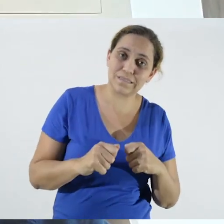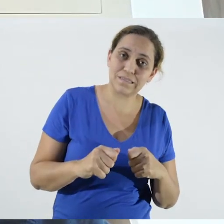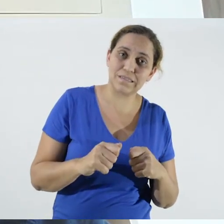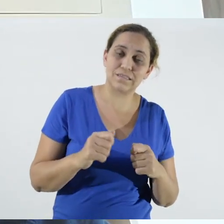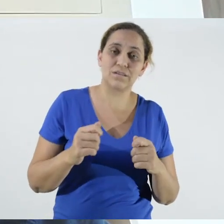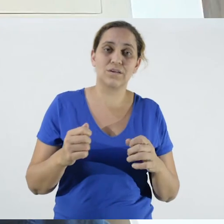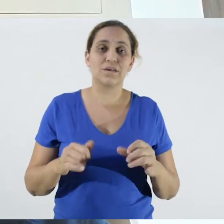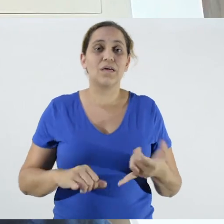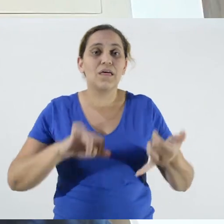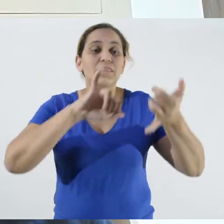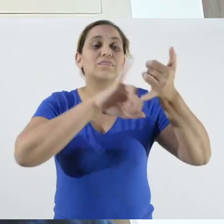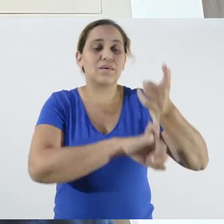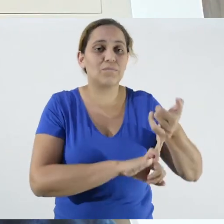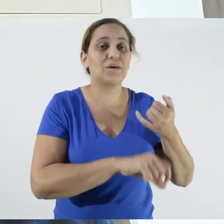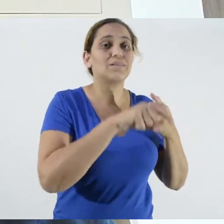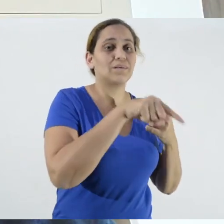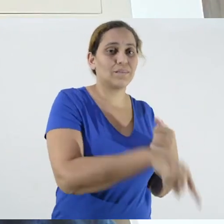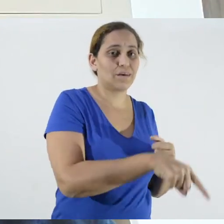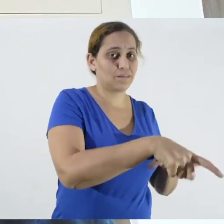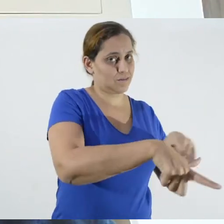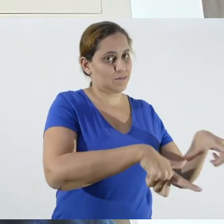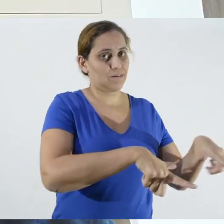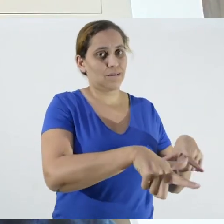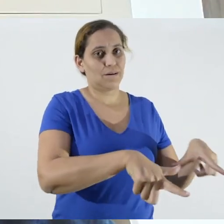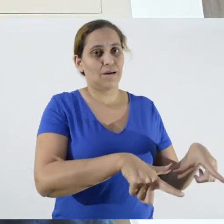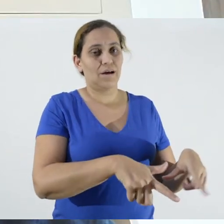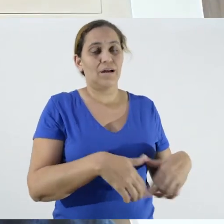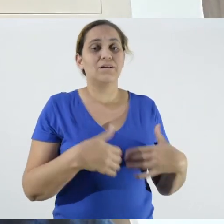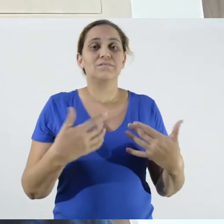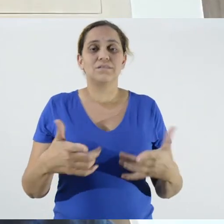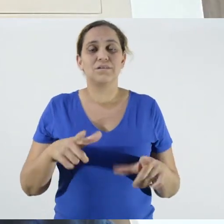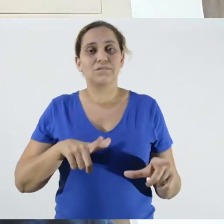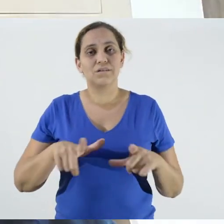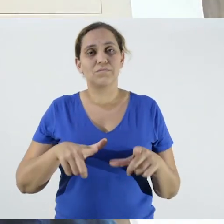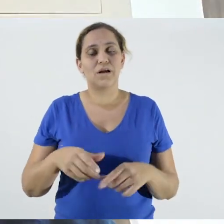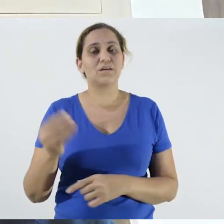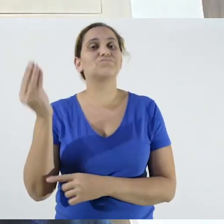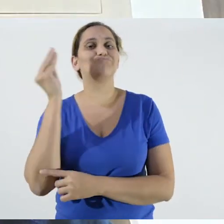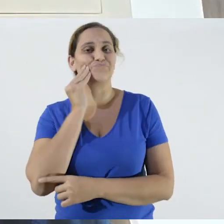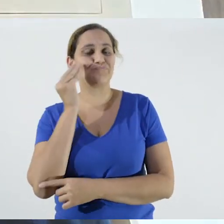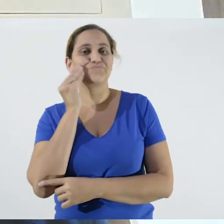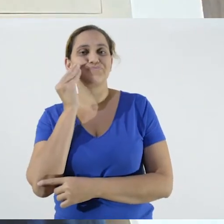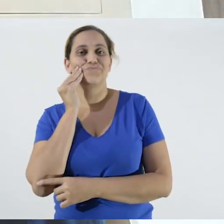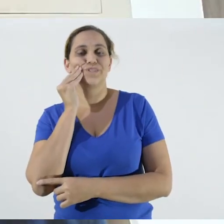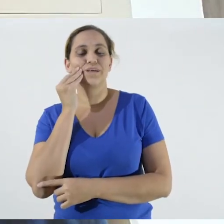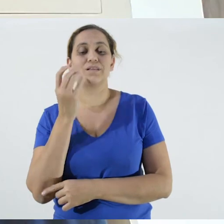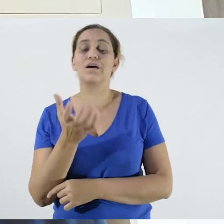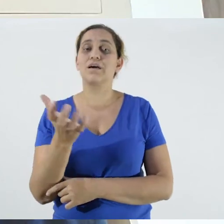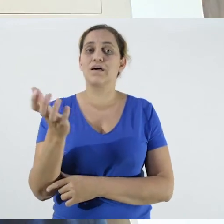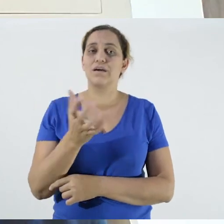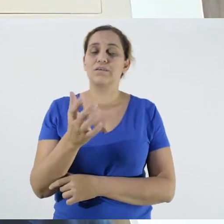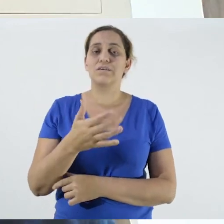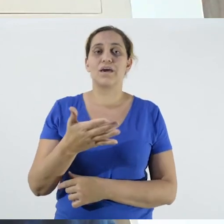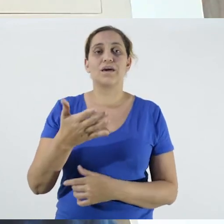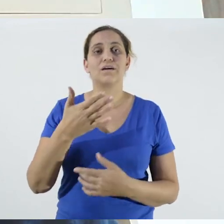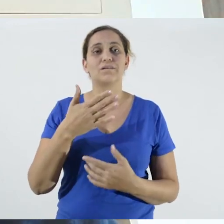It is a job where we try to do that. I would like very much to